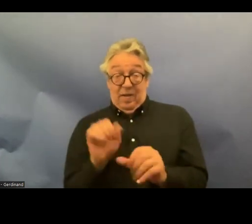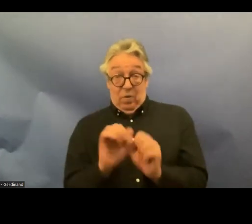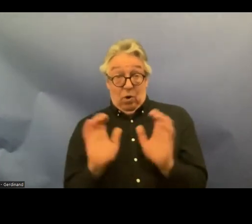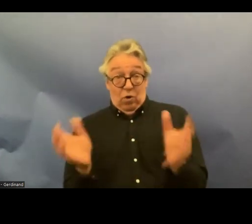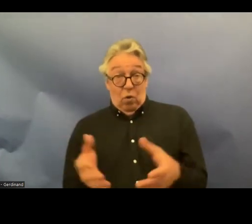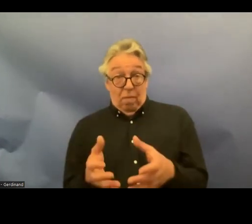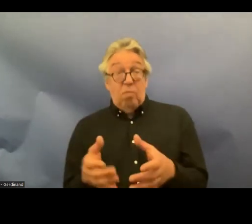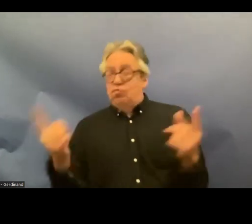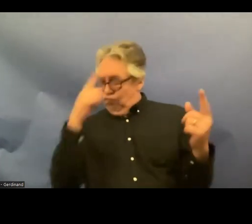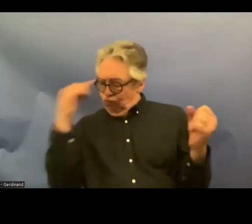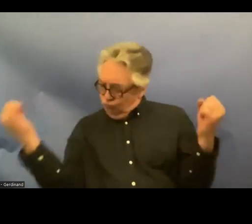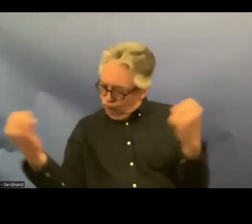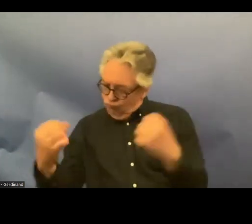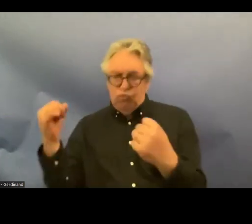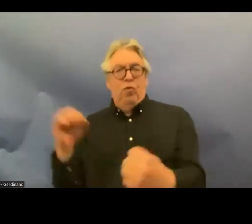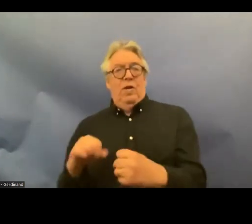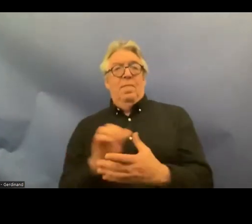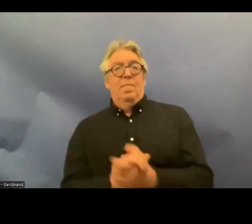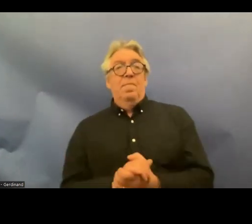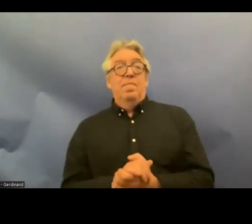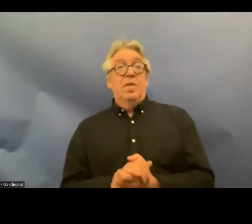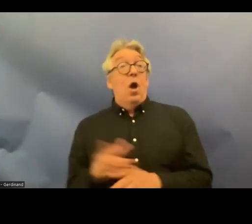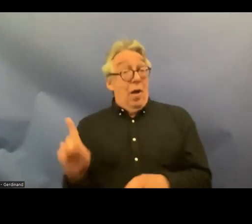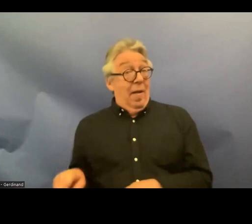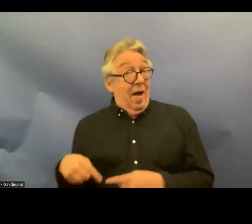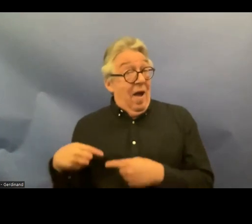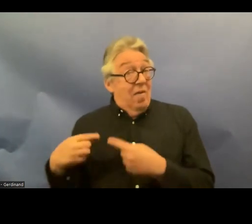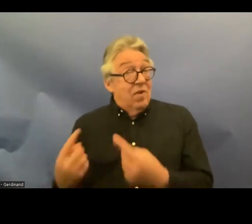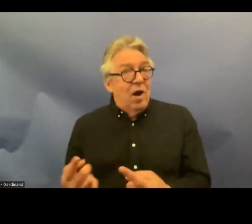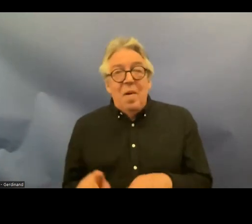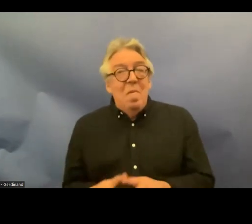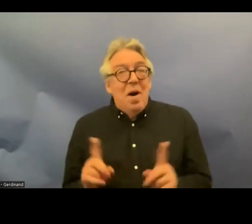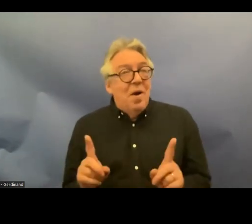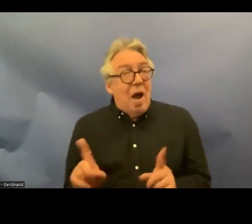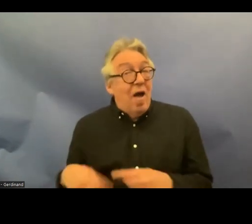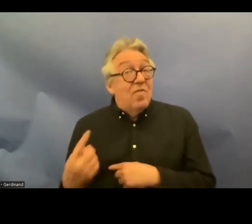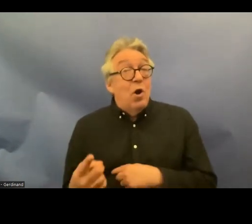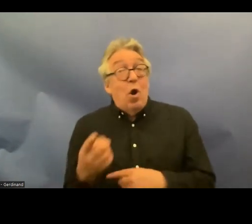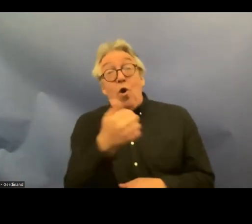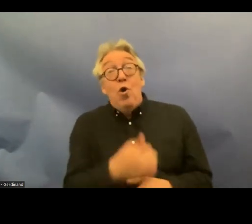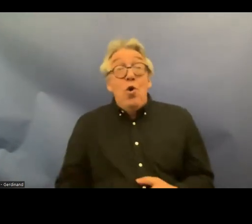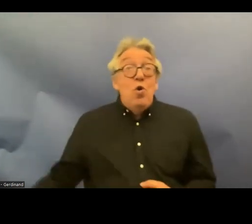agreed on this point since then however the Supreme administrative court has